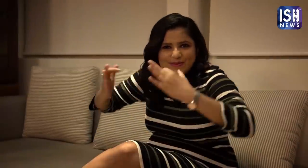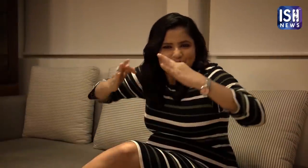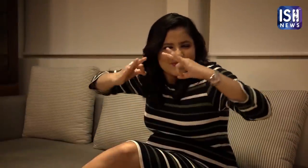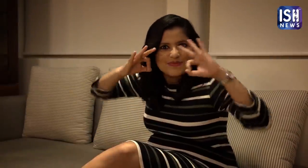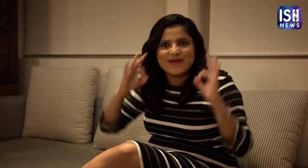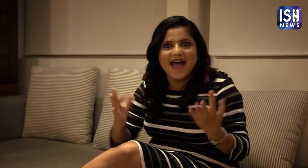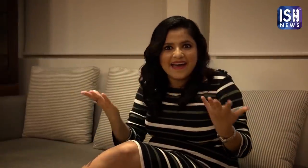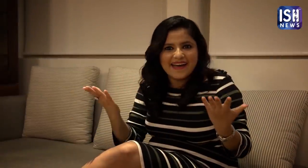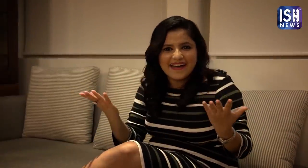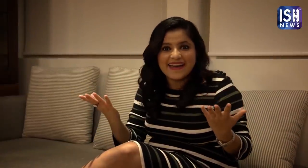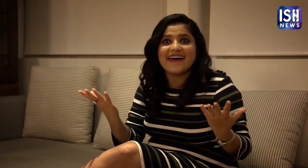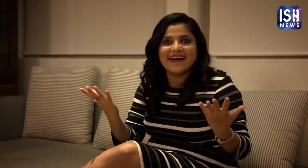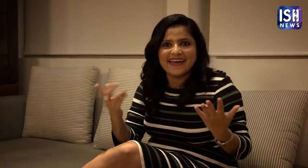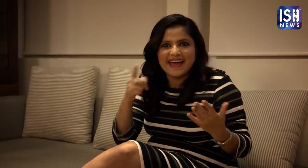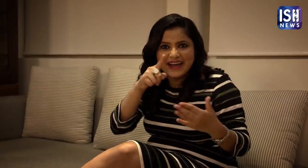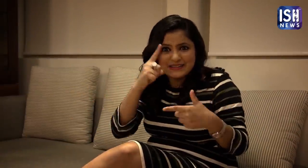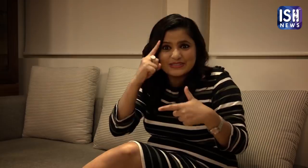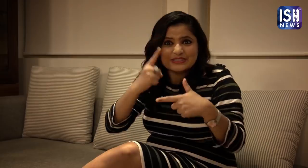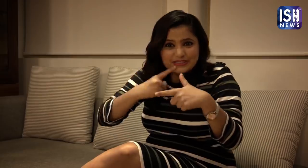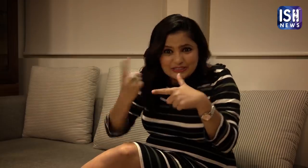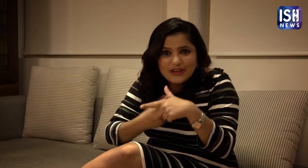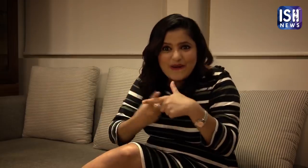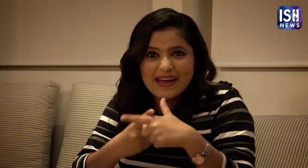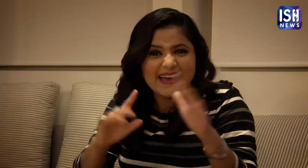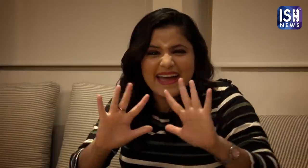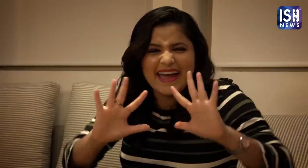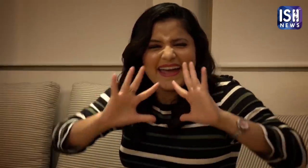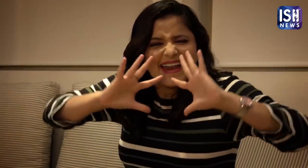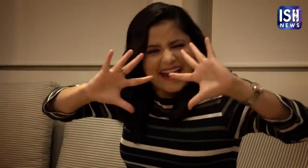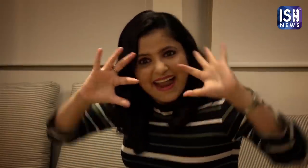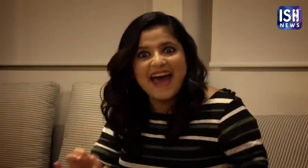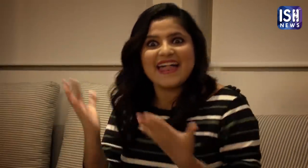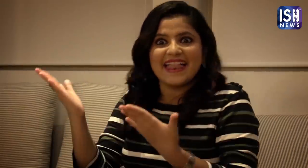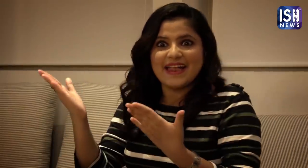Wasn't that wonderful! This is not a joke, it's absolutely true!